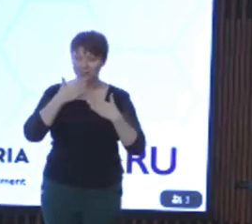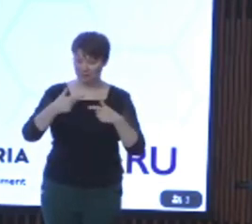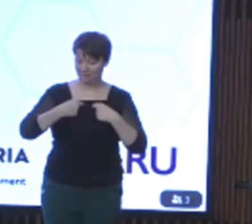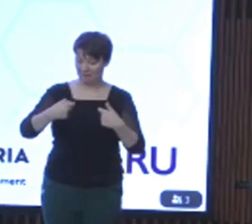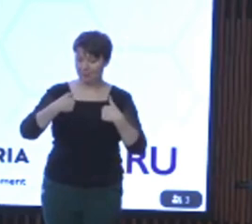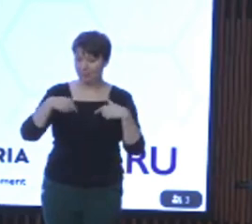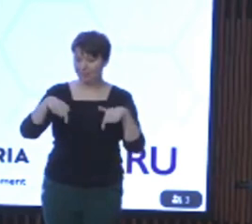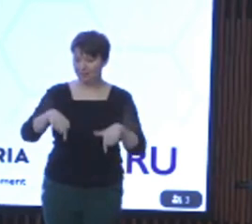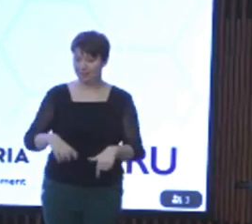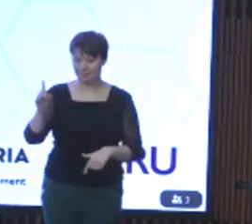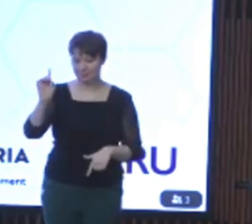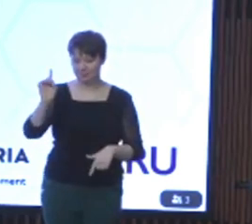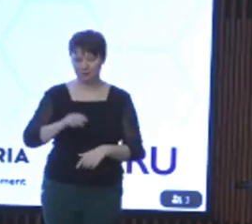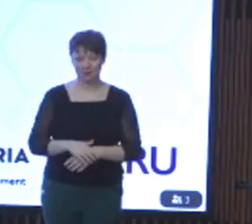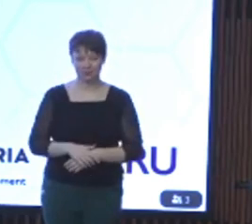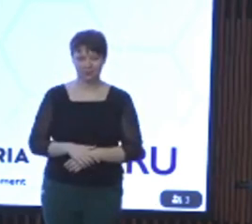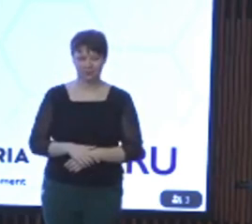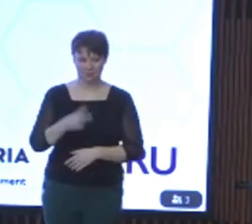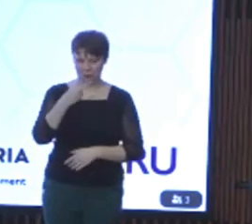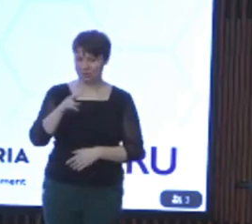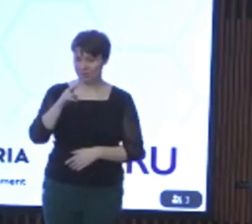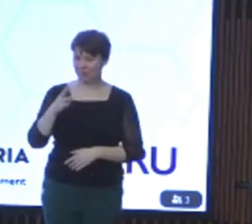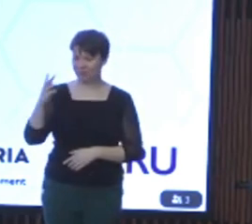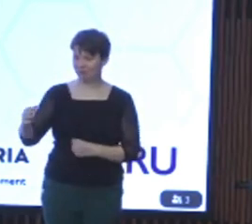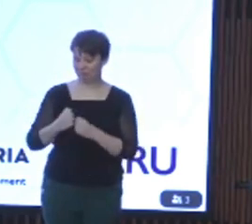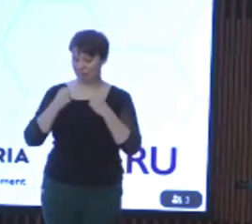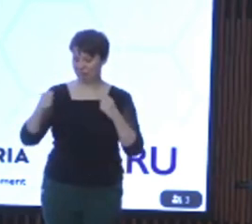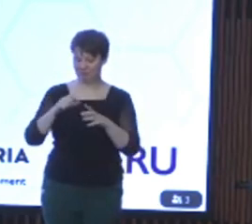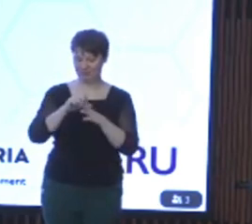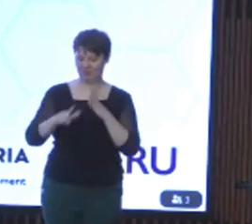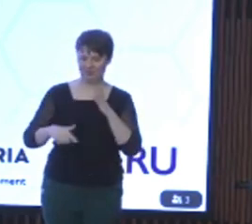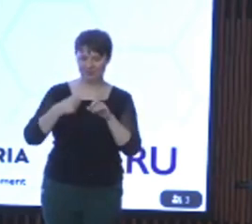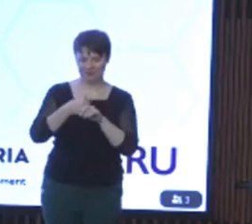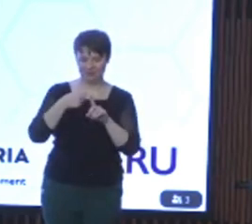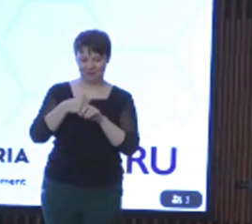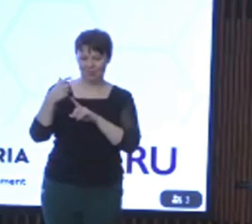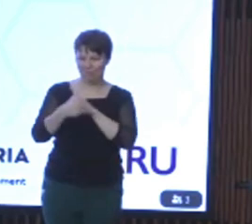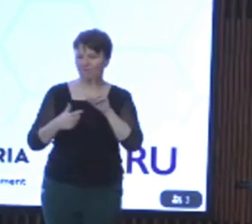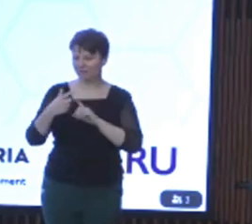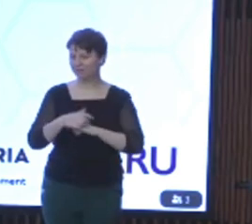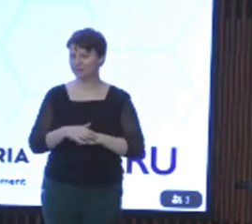with you here today at the 2023 Strengthening Disability Advocacy Conference and as Juanita